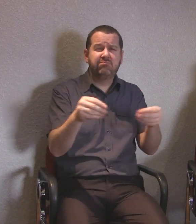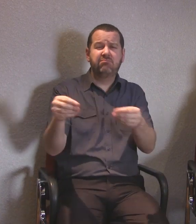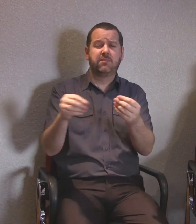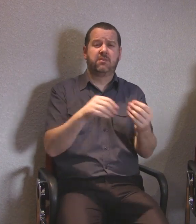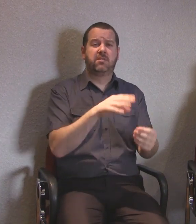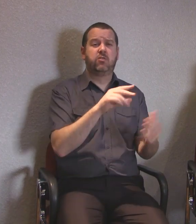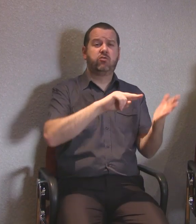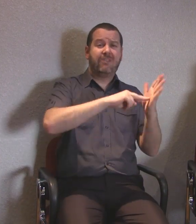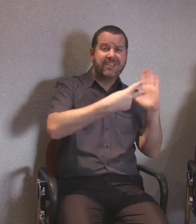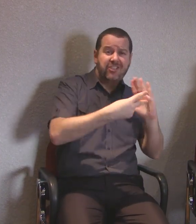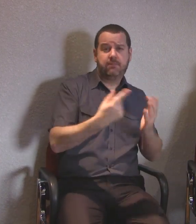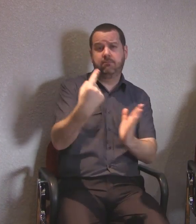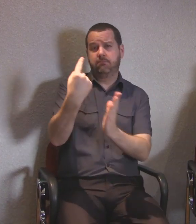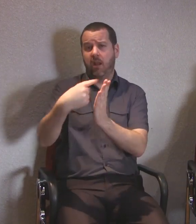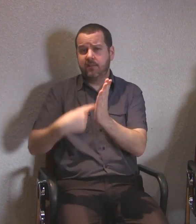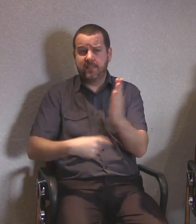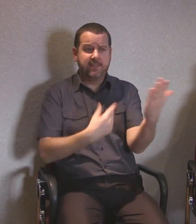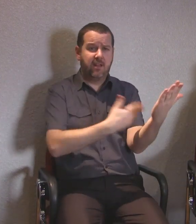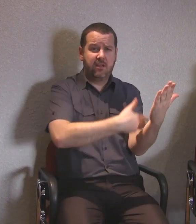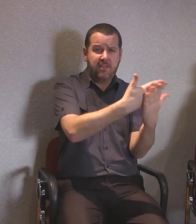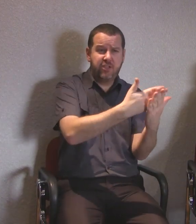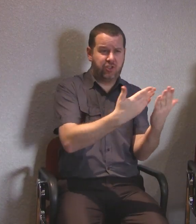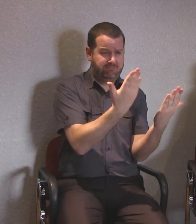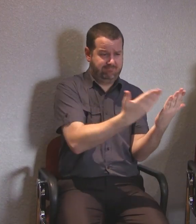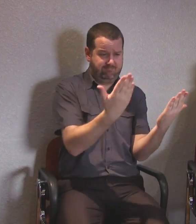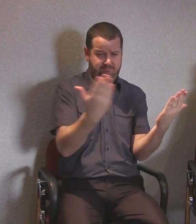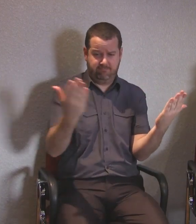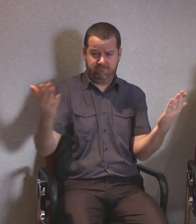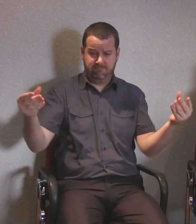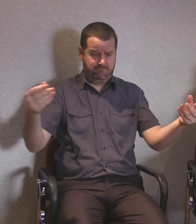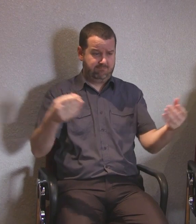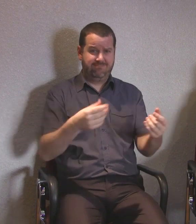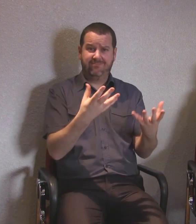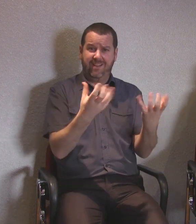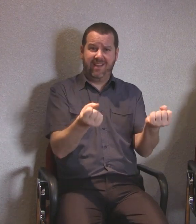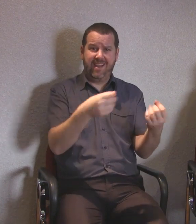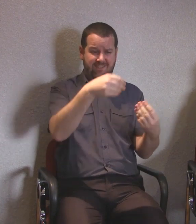but in reality these do not always translate into reality for people